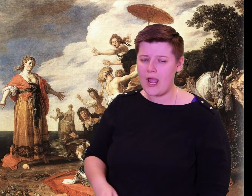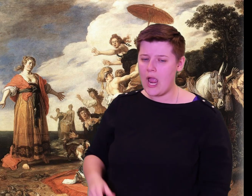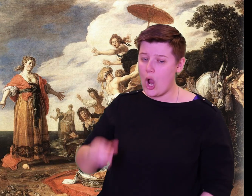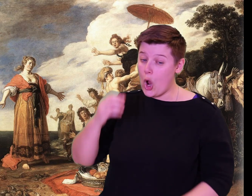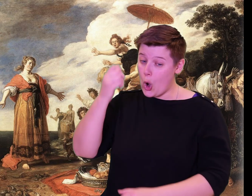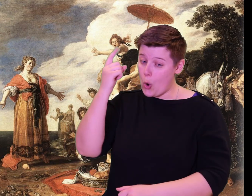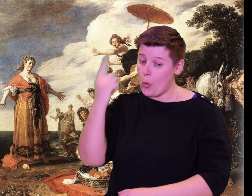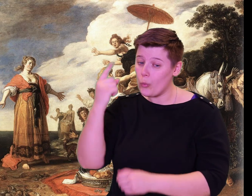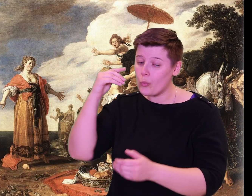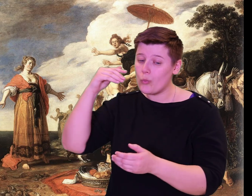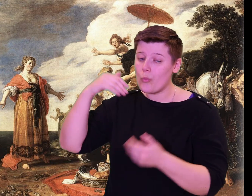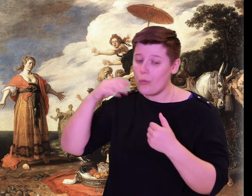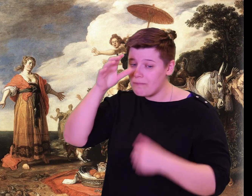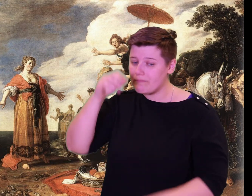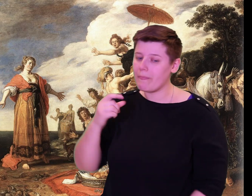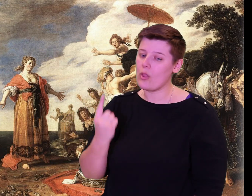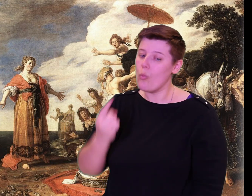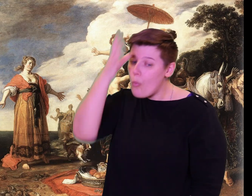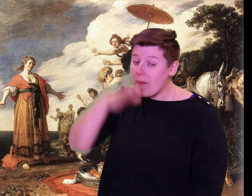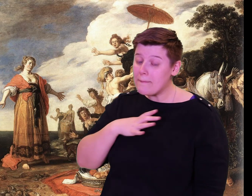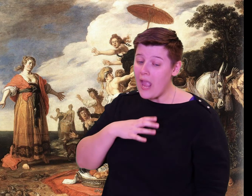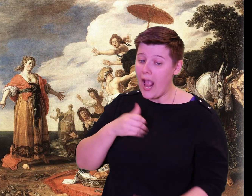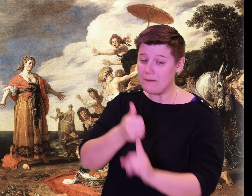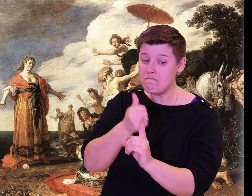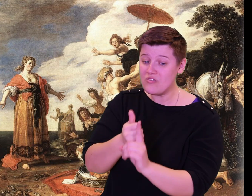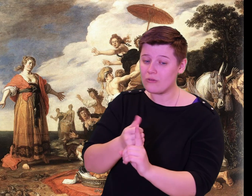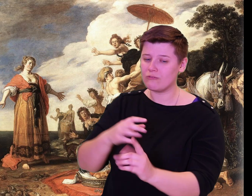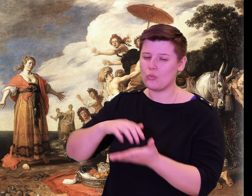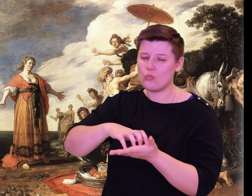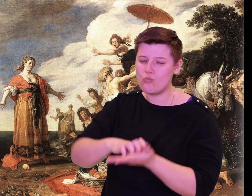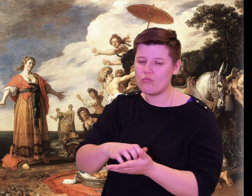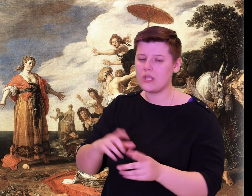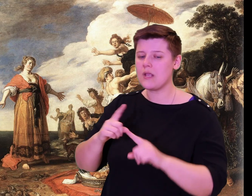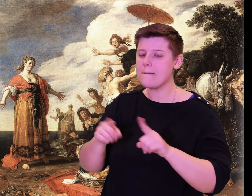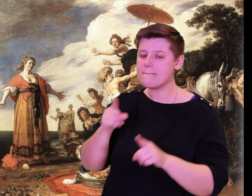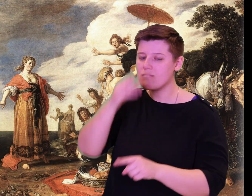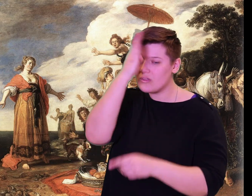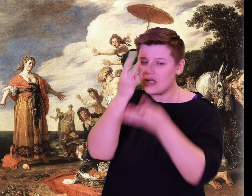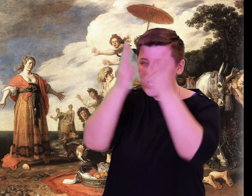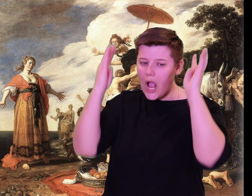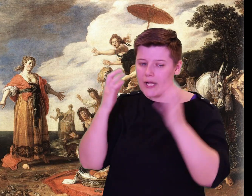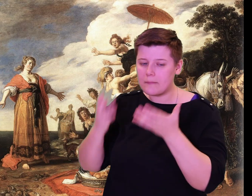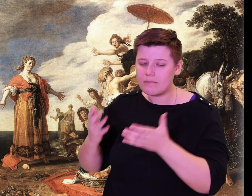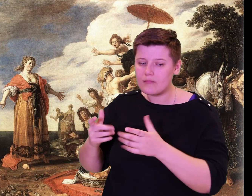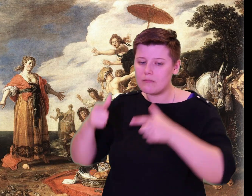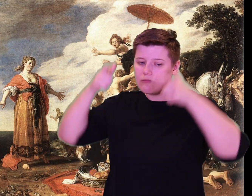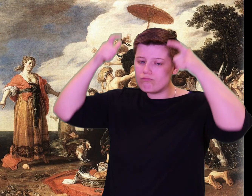One man is weak, but gods may crown his words with loveliness.